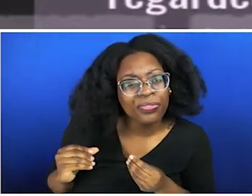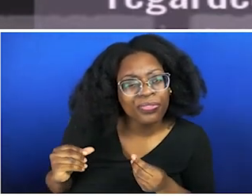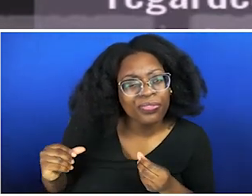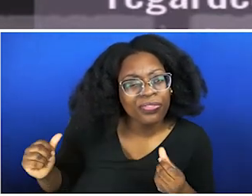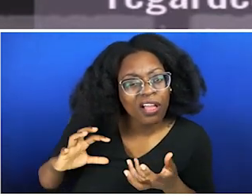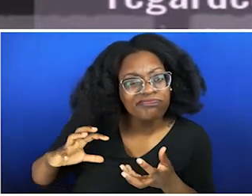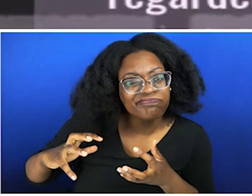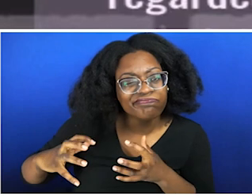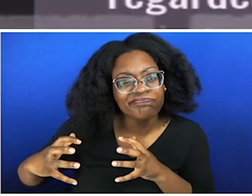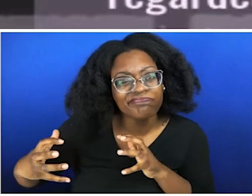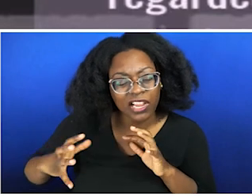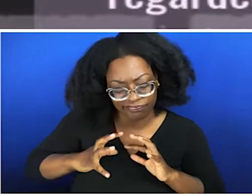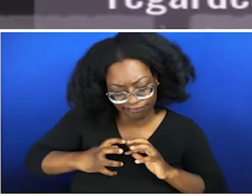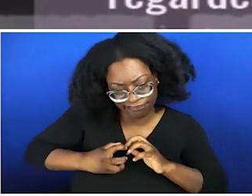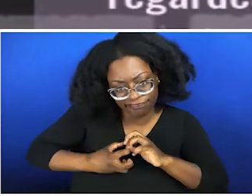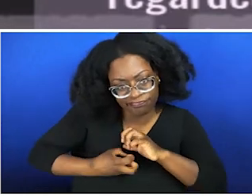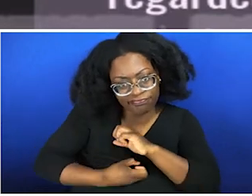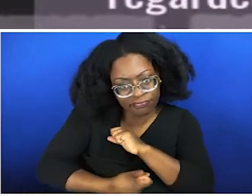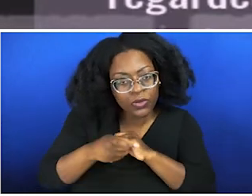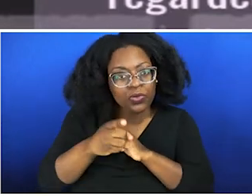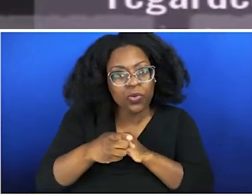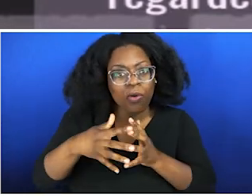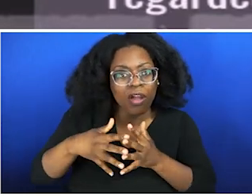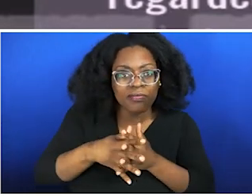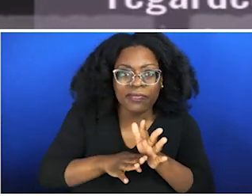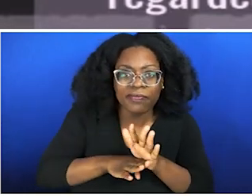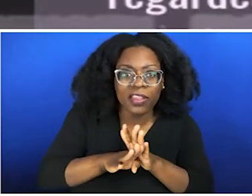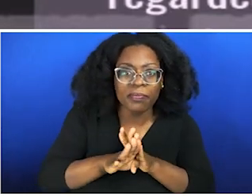how deep we have to take it. Because you see what's happening at the border, and all of